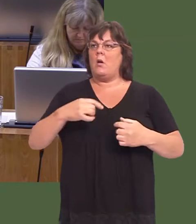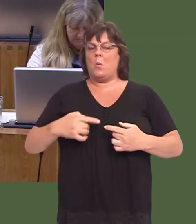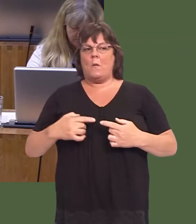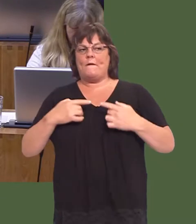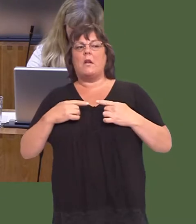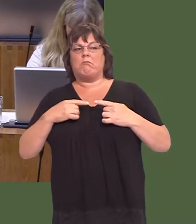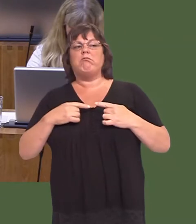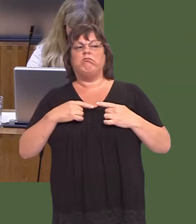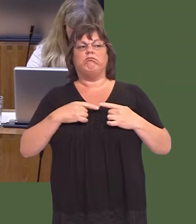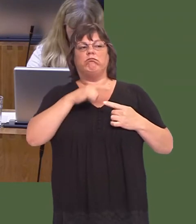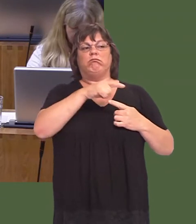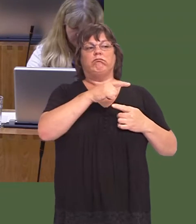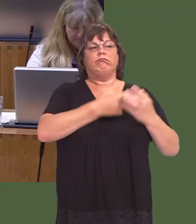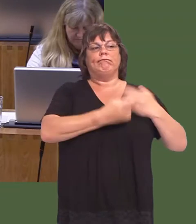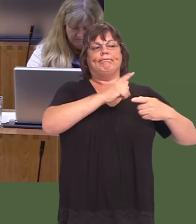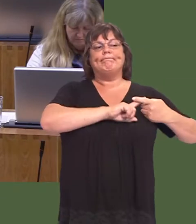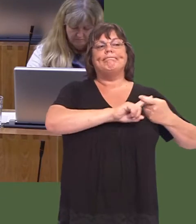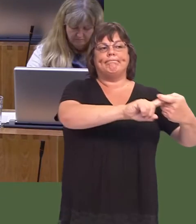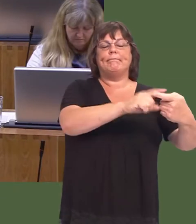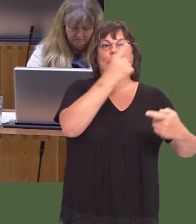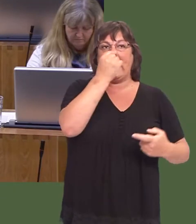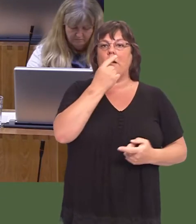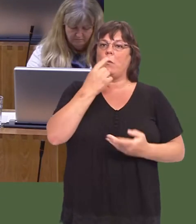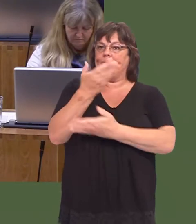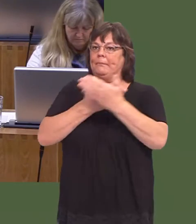We feel that it can be taken forward, and, having taken soundings from businesses on